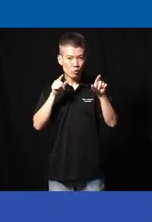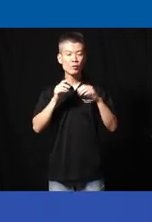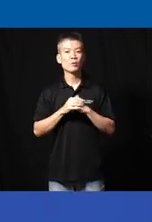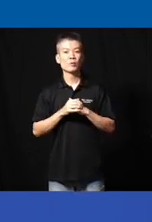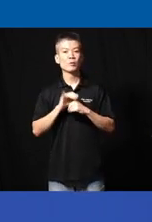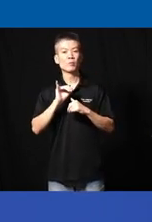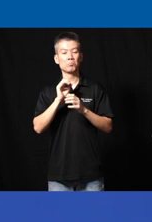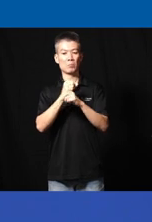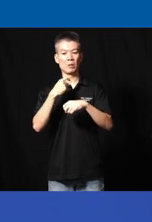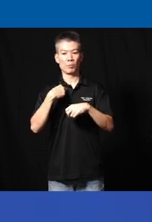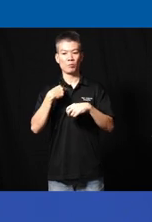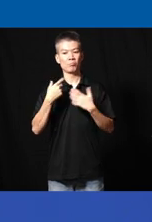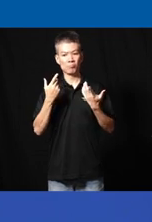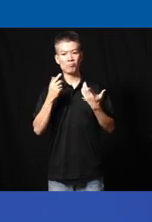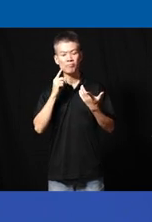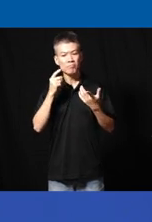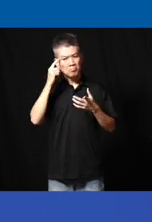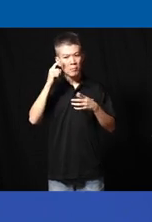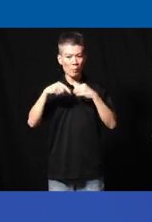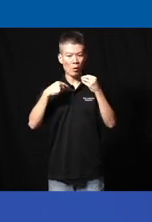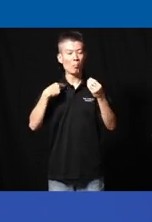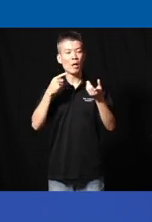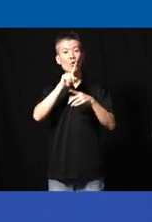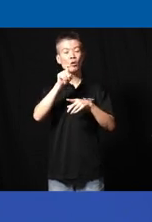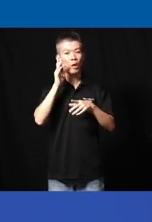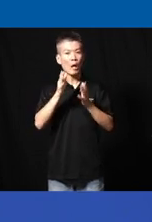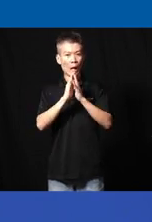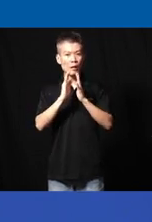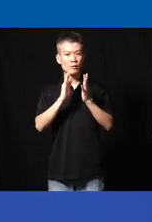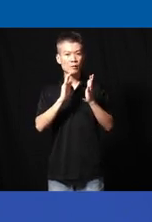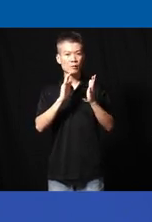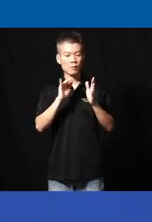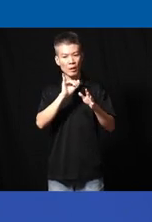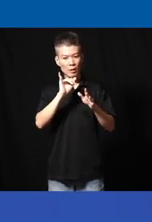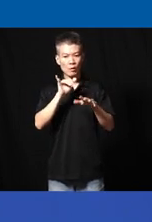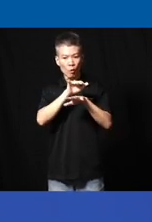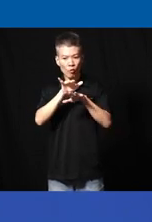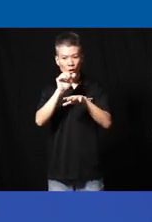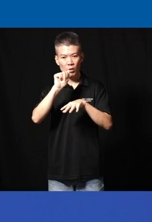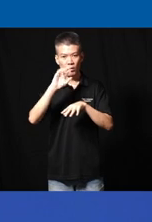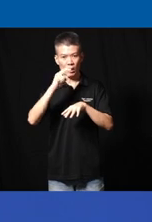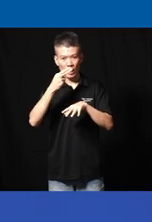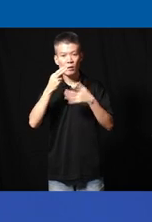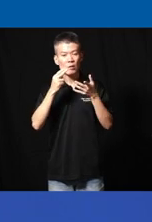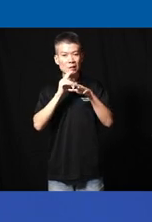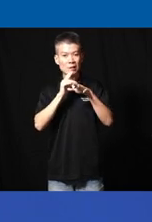just made me you know reconsider my questions and ask this sort of over in question that cut across